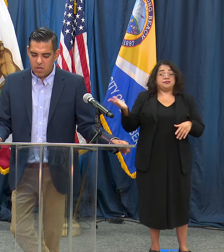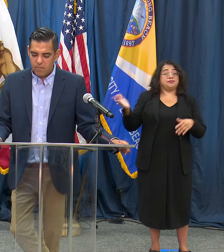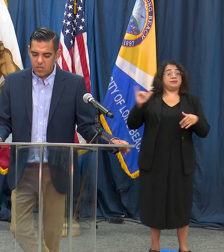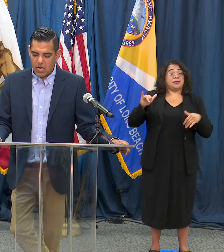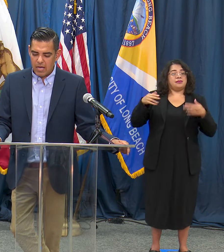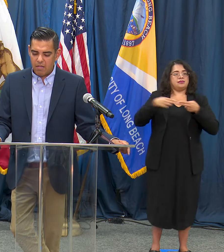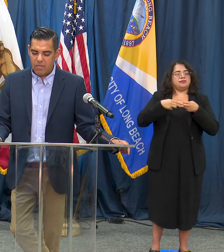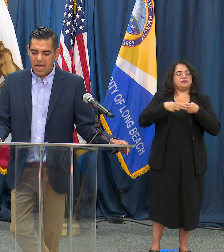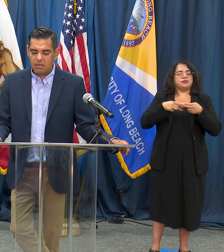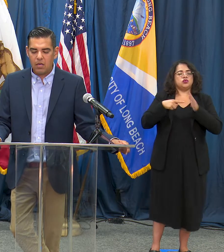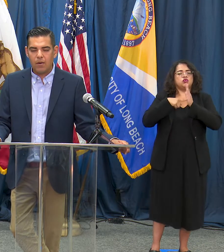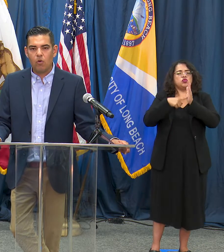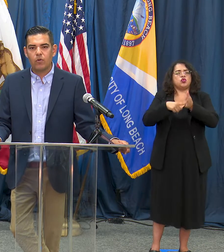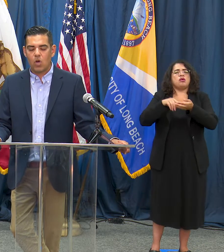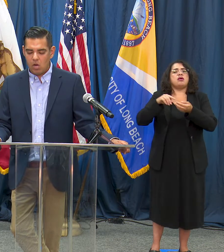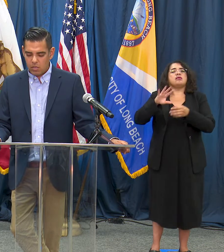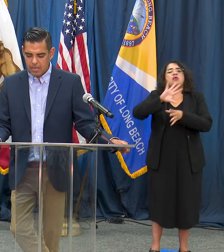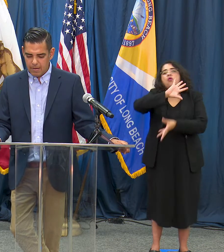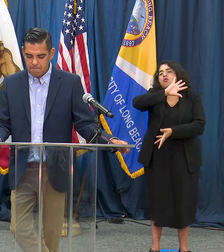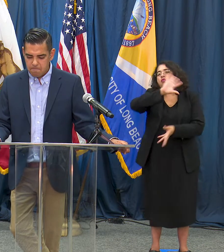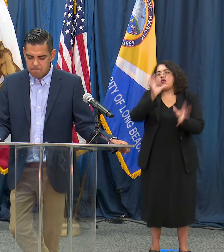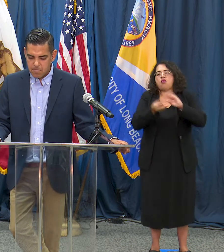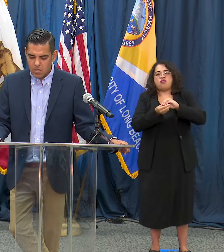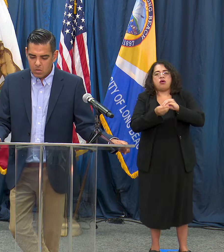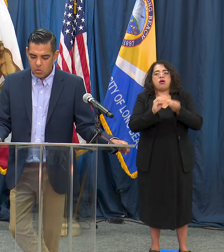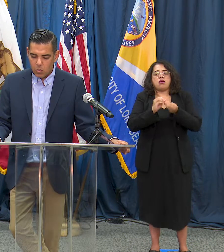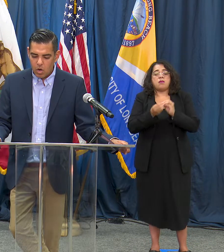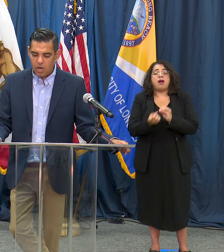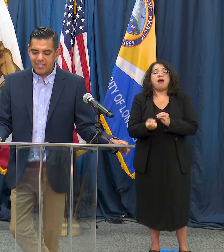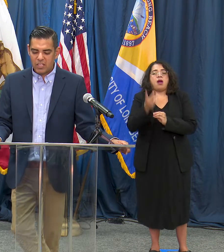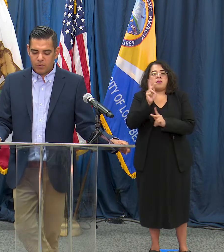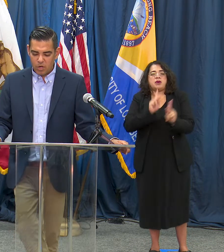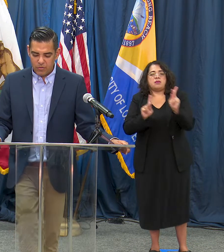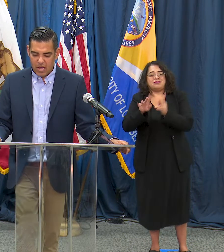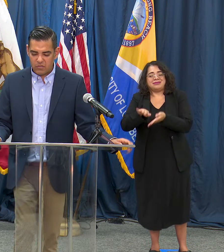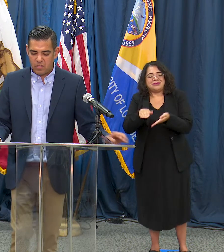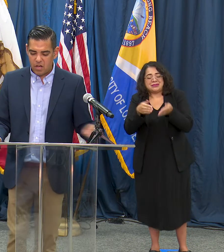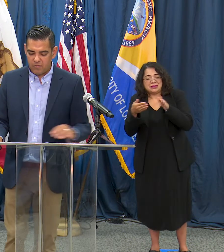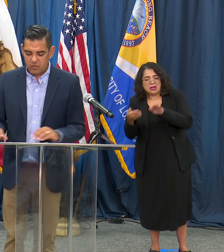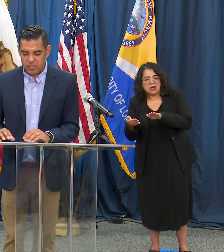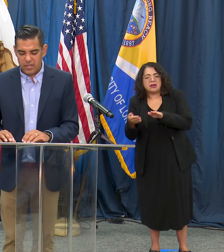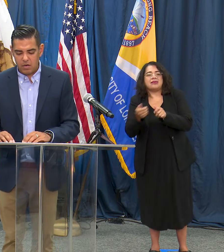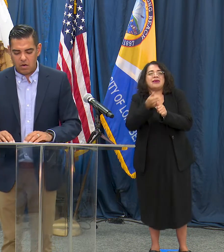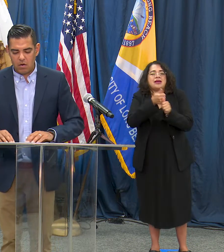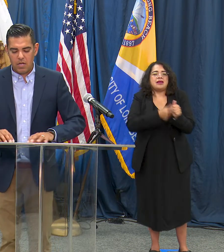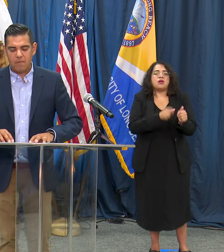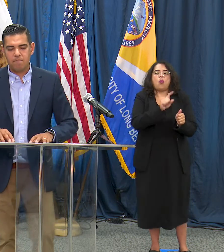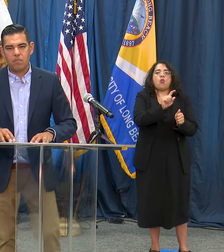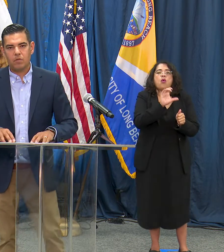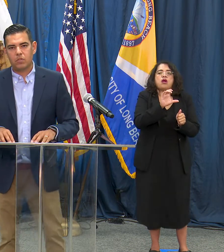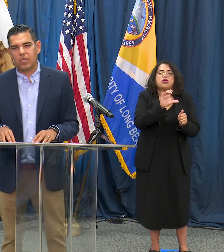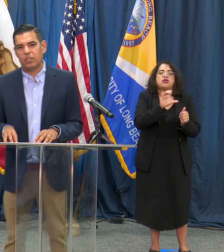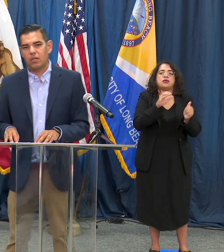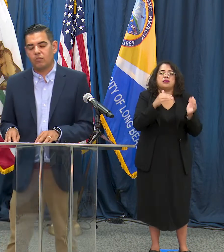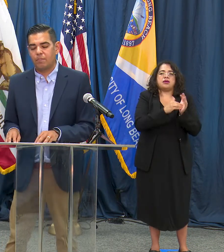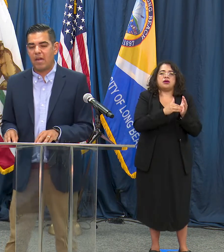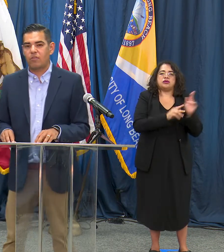that overall our deaths per 100,000 obviously are doing a lot better than